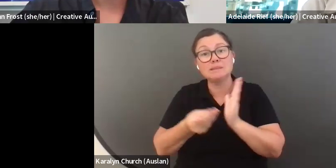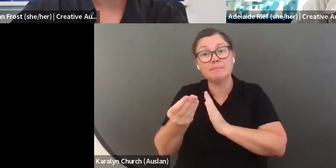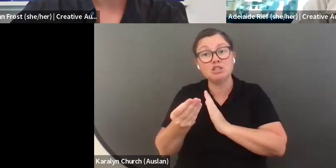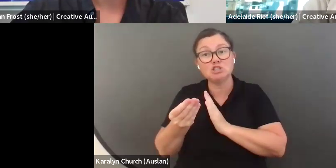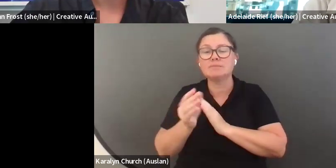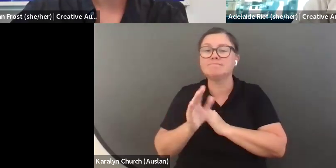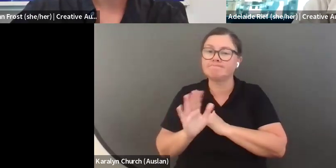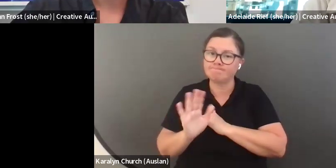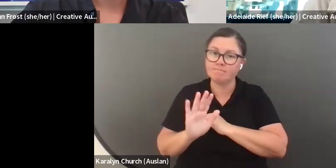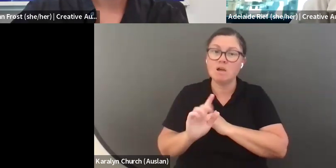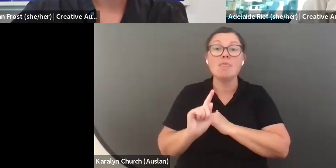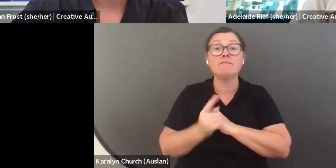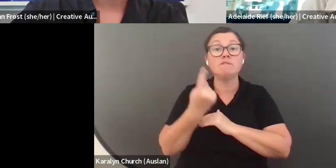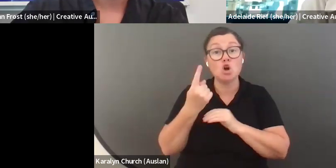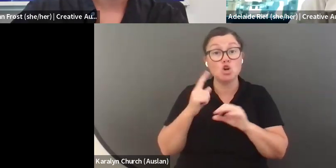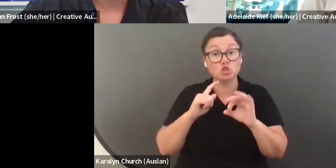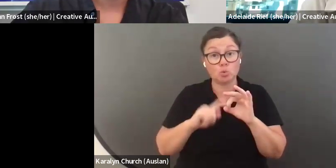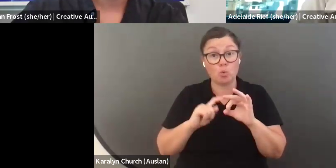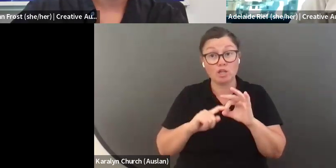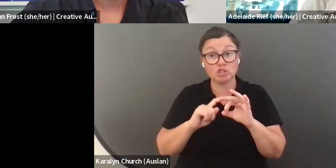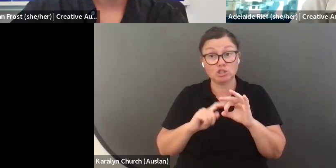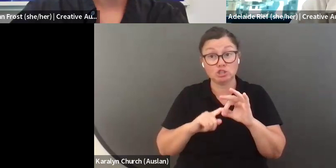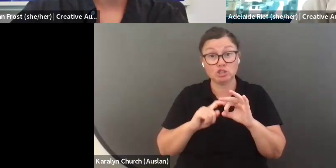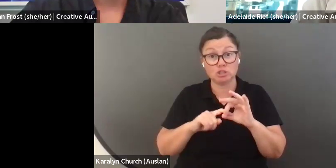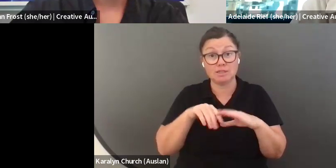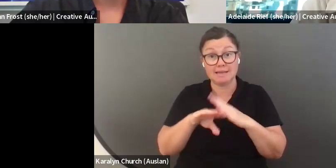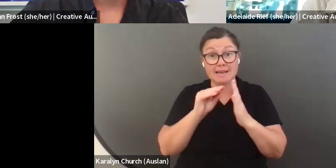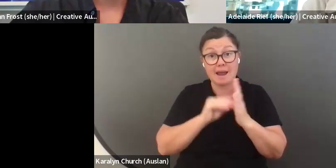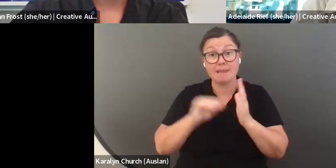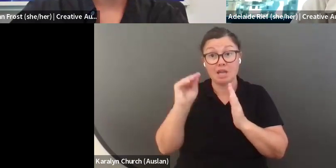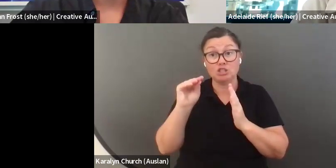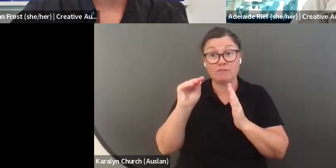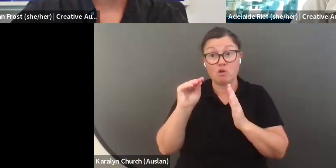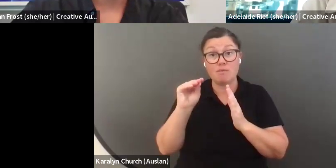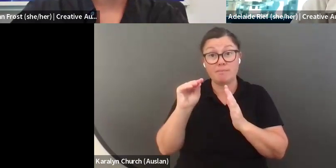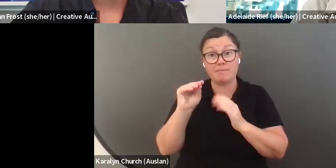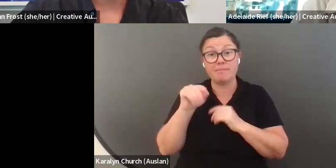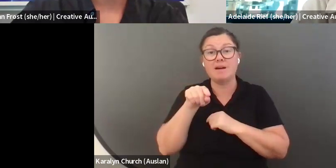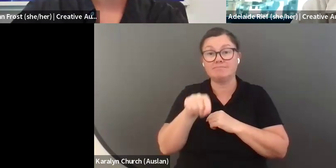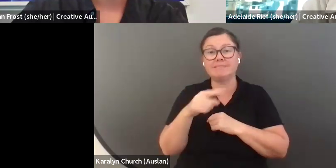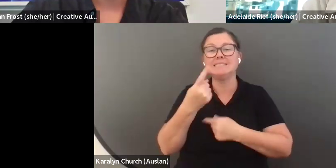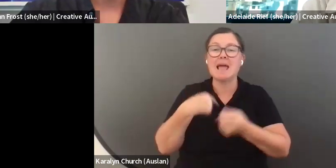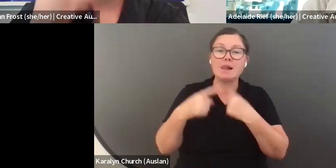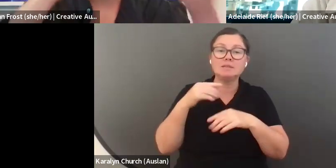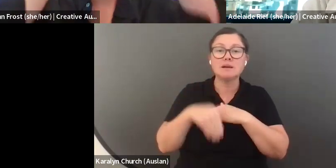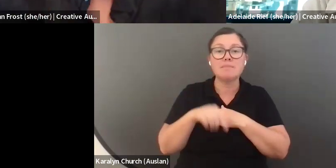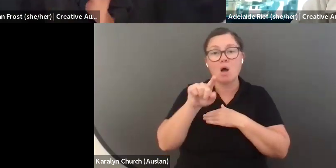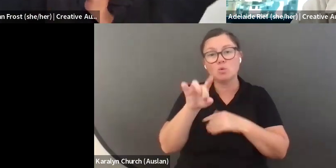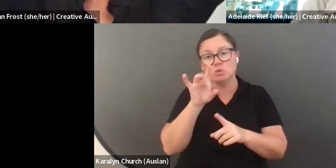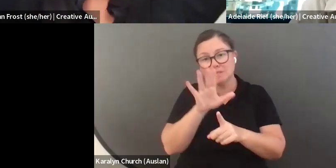Just to recap, the first question, the first large question in the application form is: